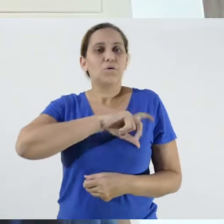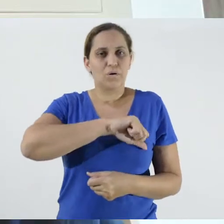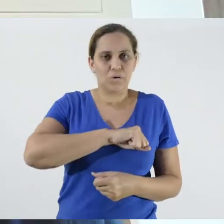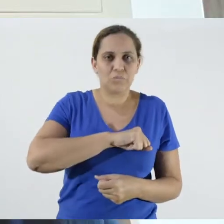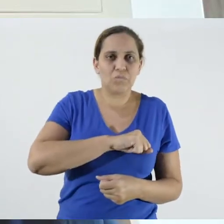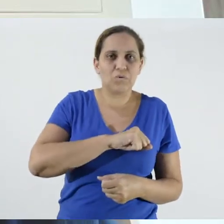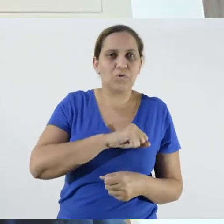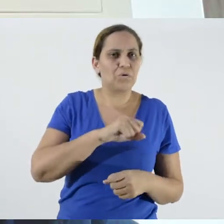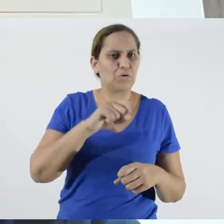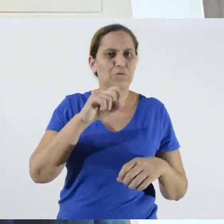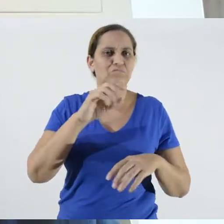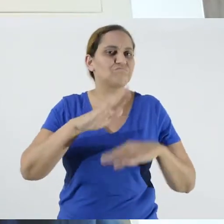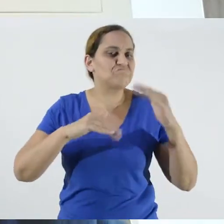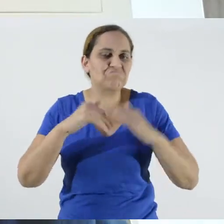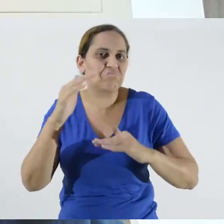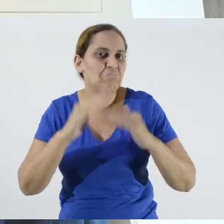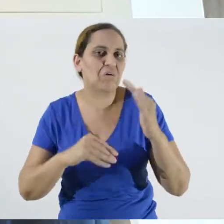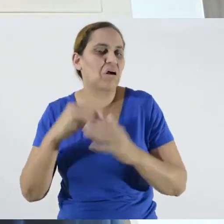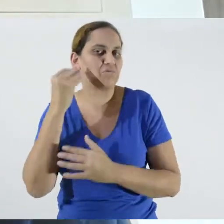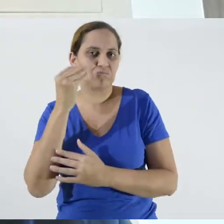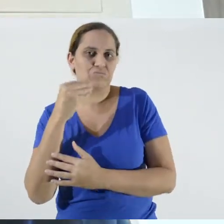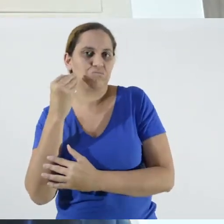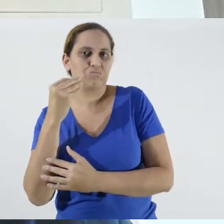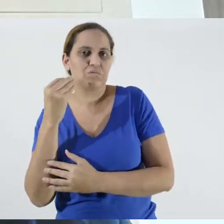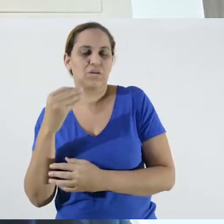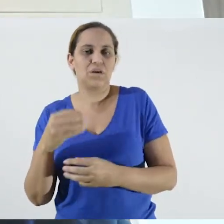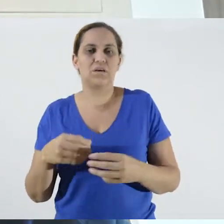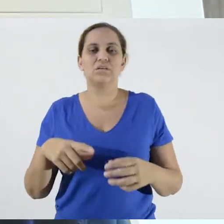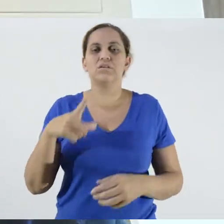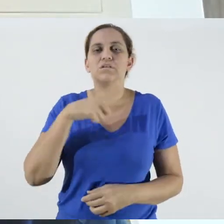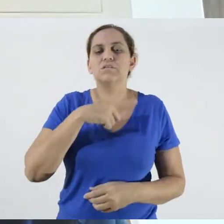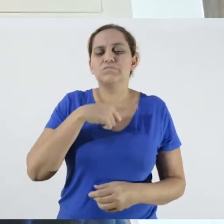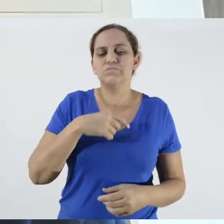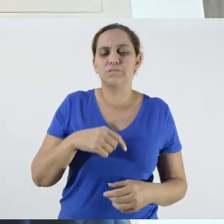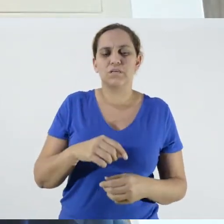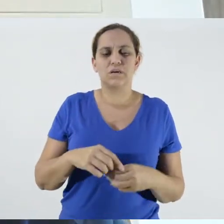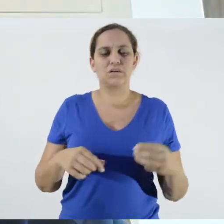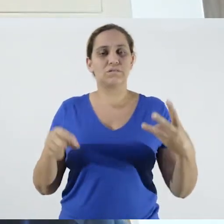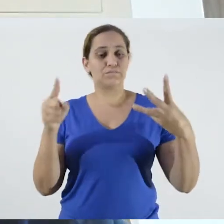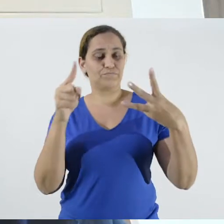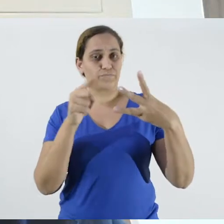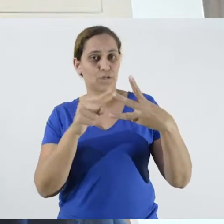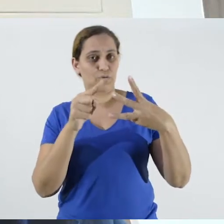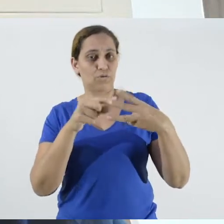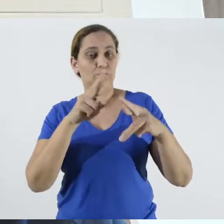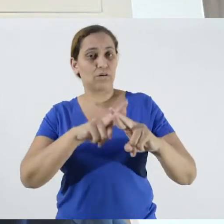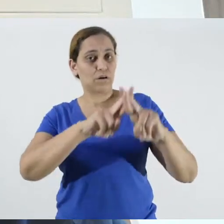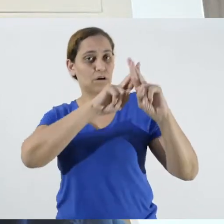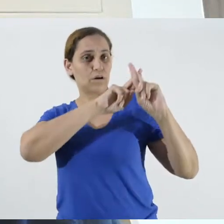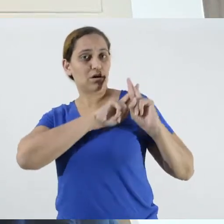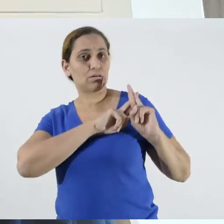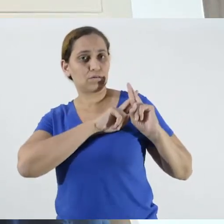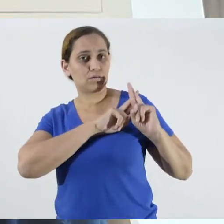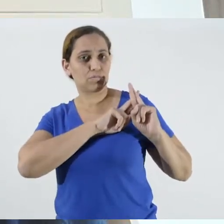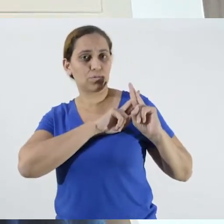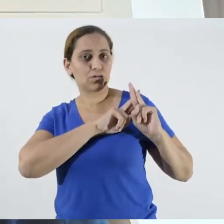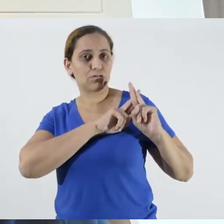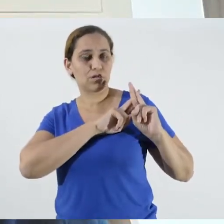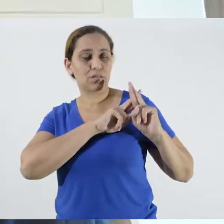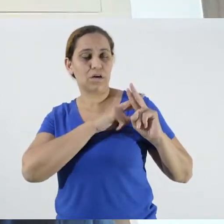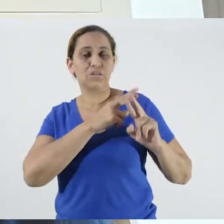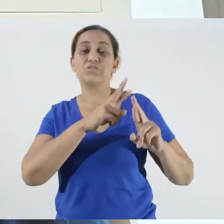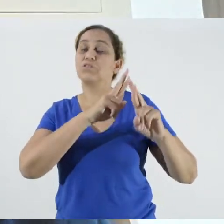There's responsibility for the object that is